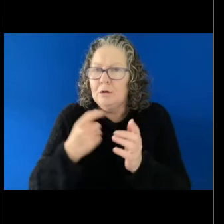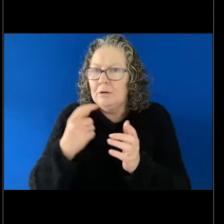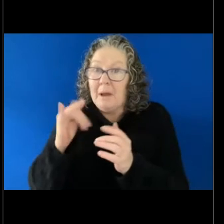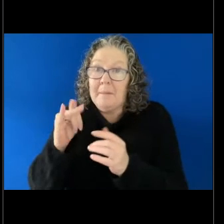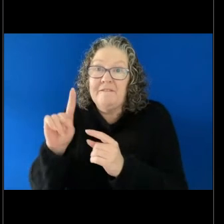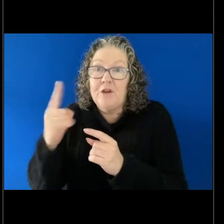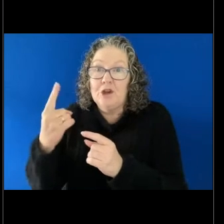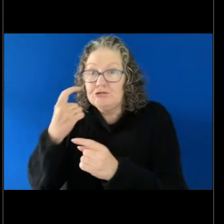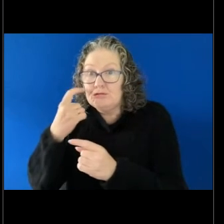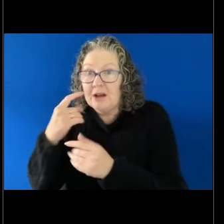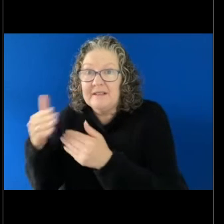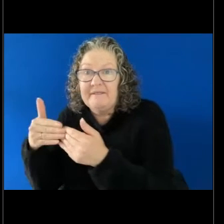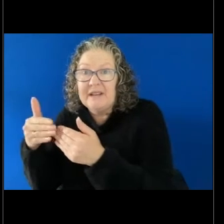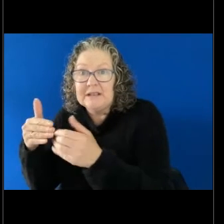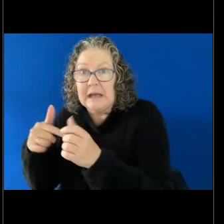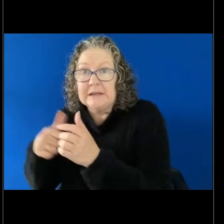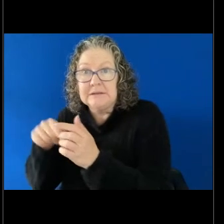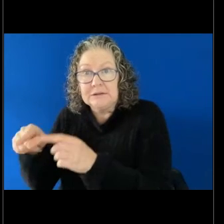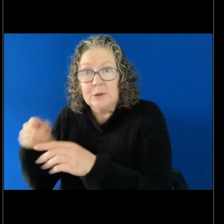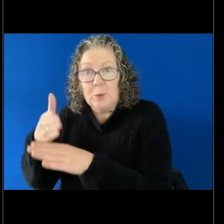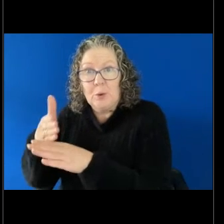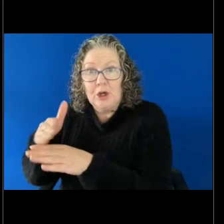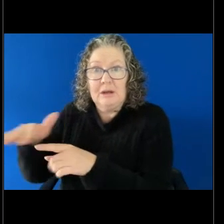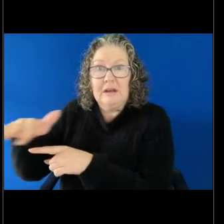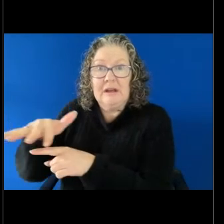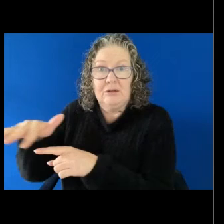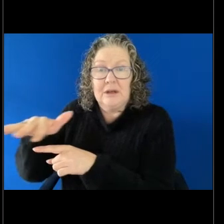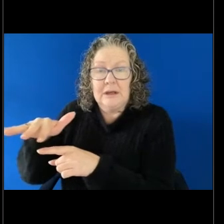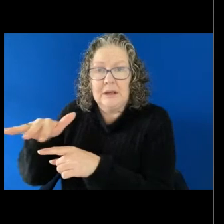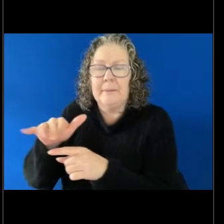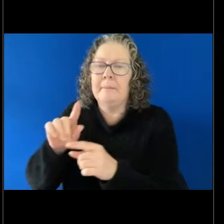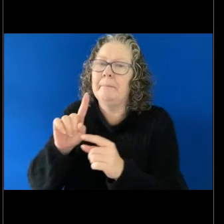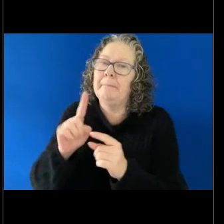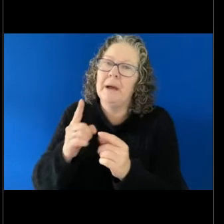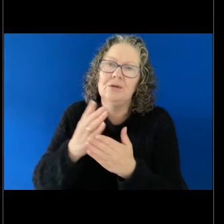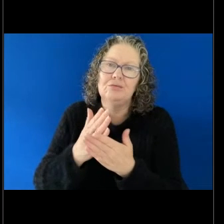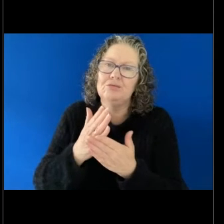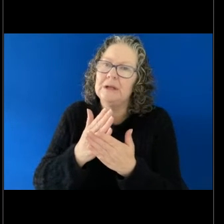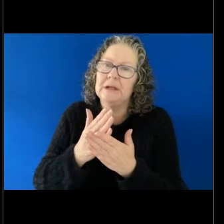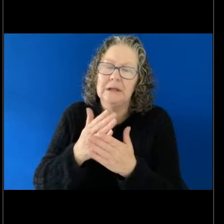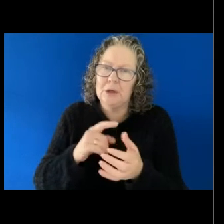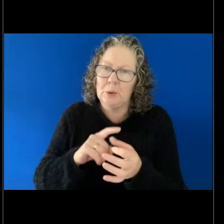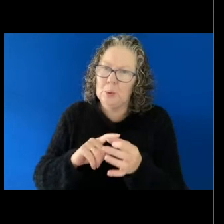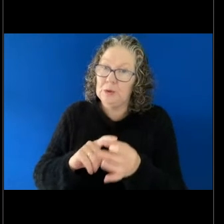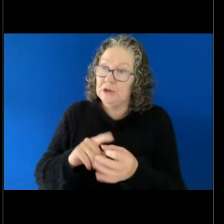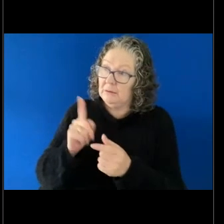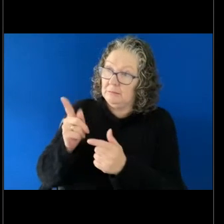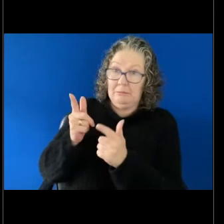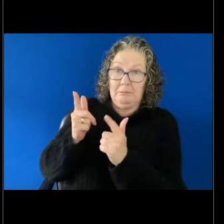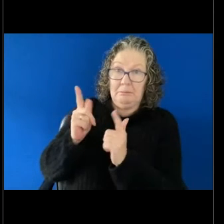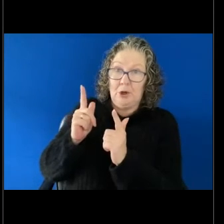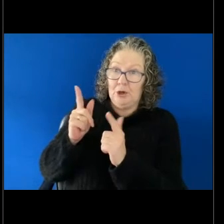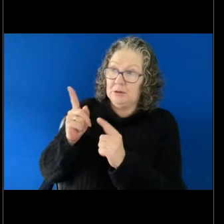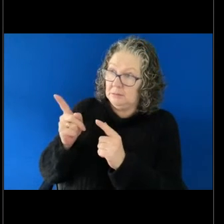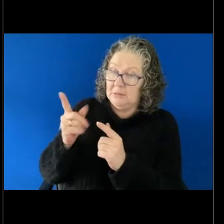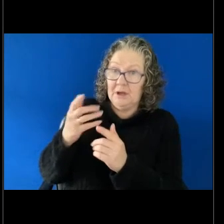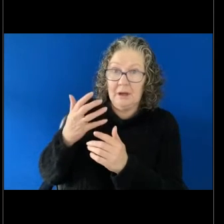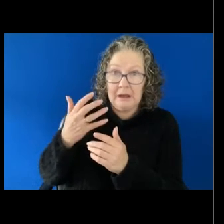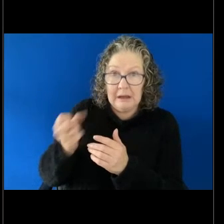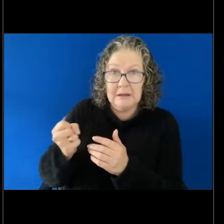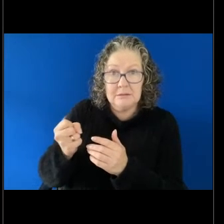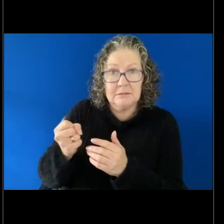but, you know, the question would be whether the employer has taken reasonable steps or all